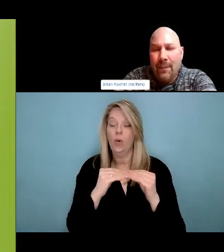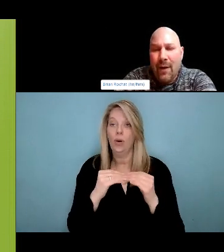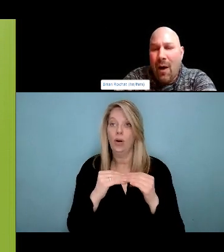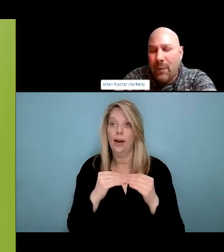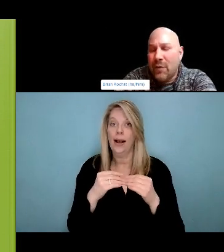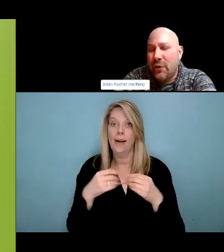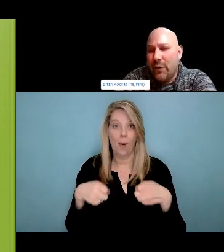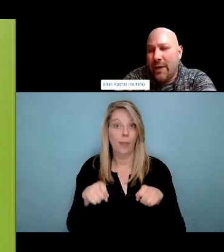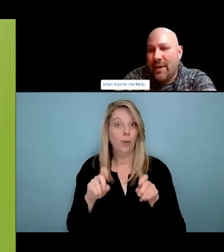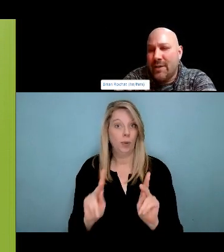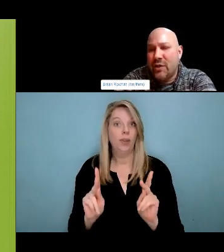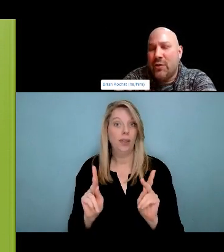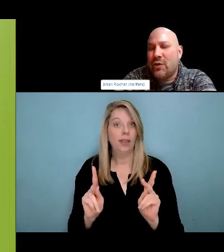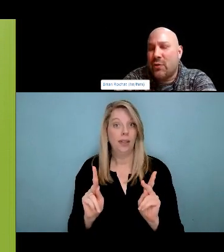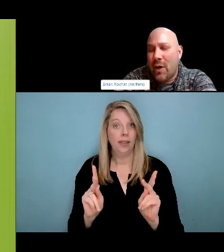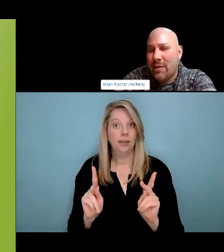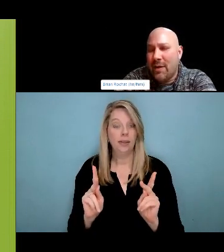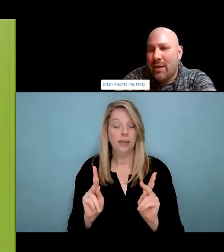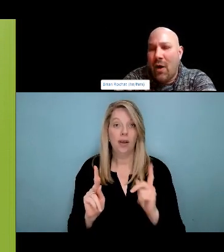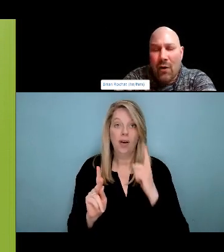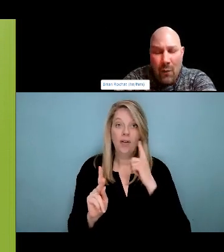harm reduction. While we're waiting for other questions, One